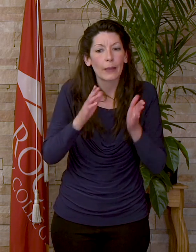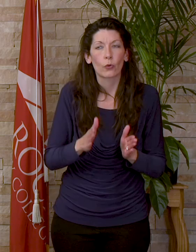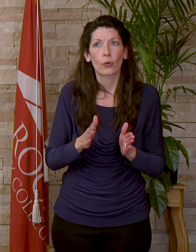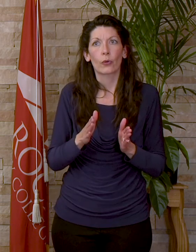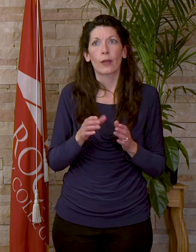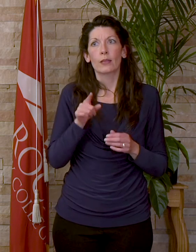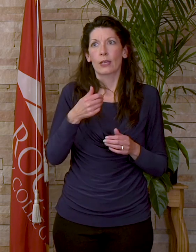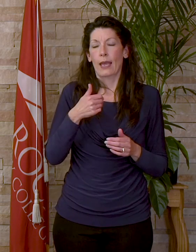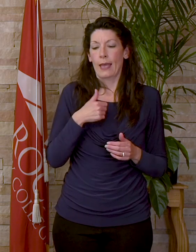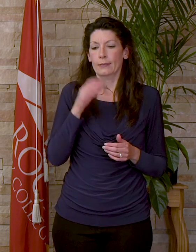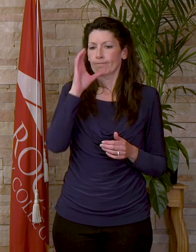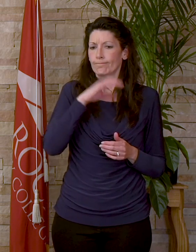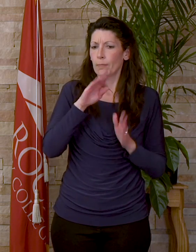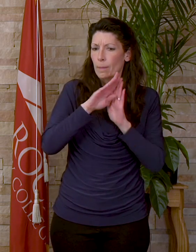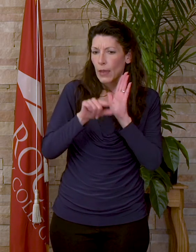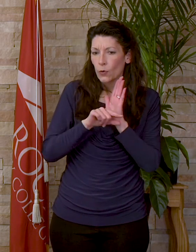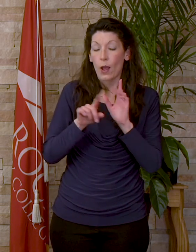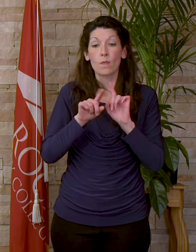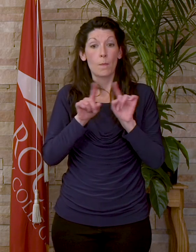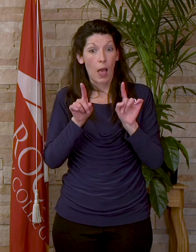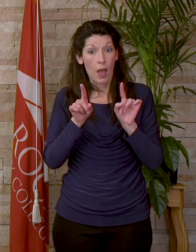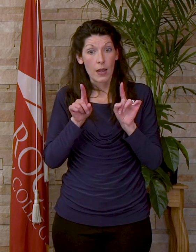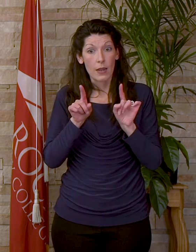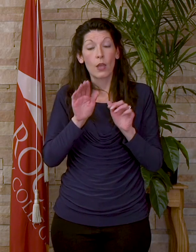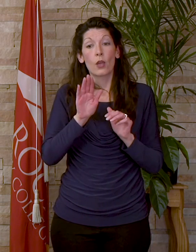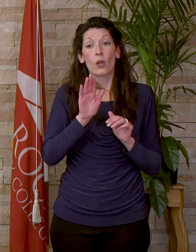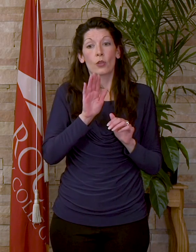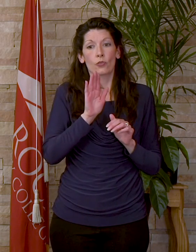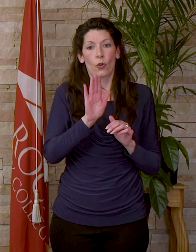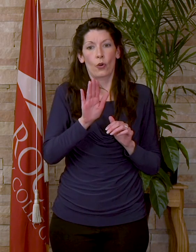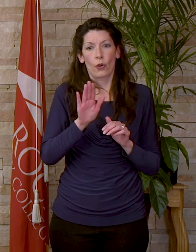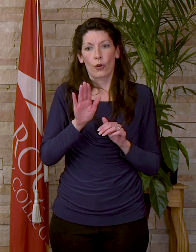She has a very unusual background but it turns out that as her nominator says, she is the most